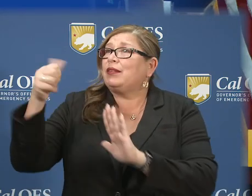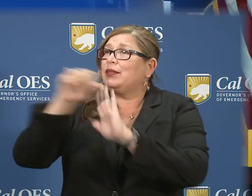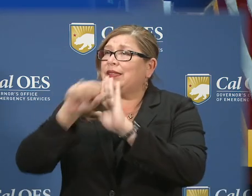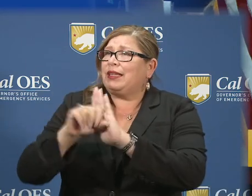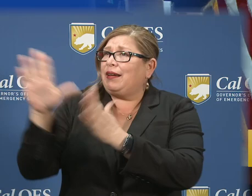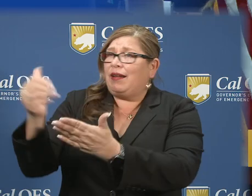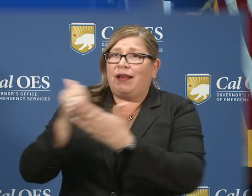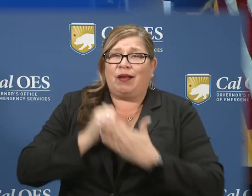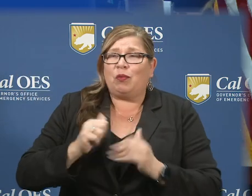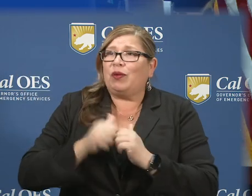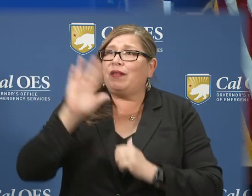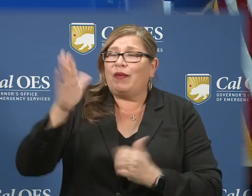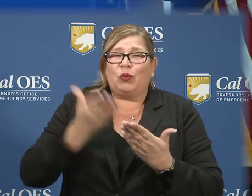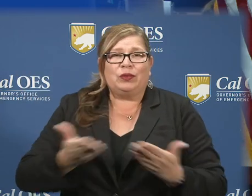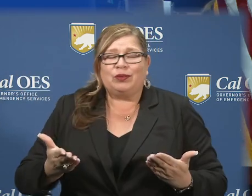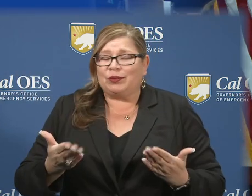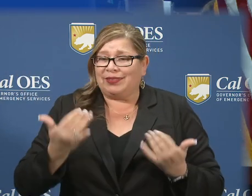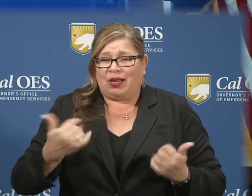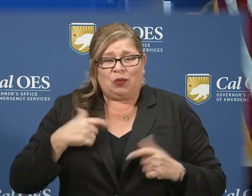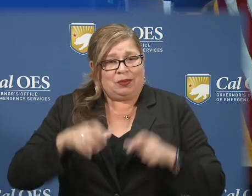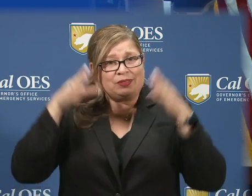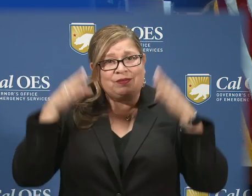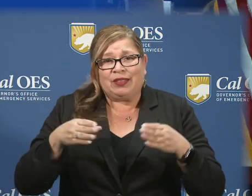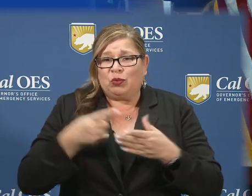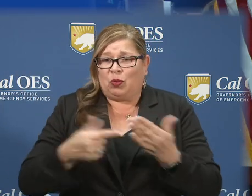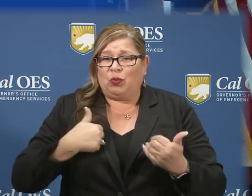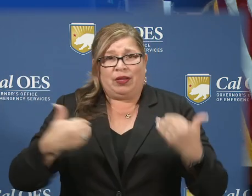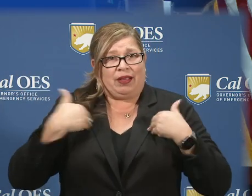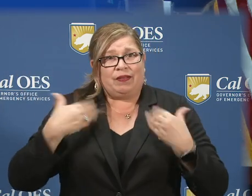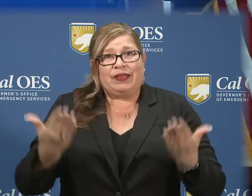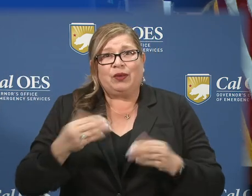resources, we have to look inward and we have to make sure that we can leverage